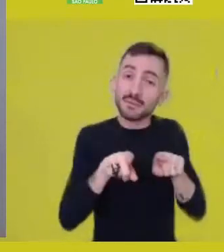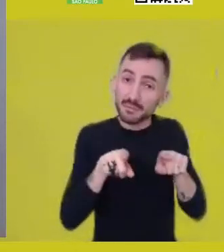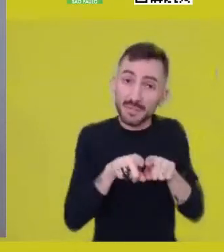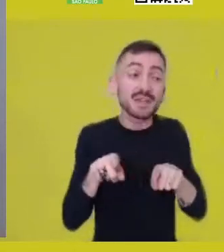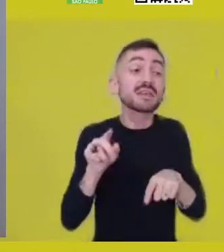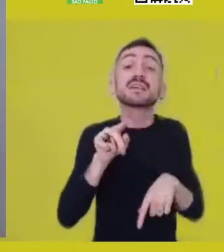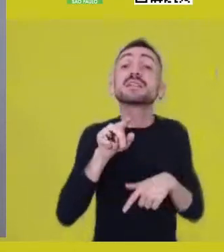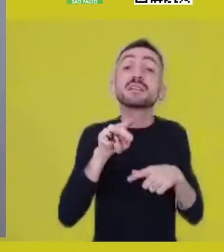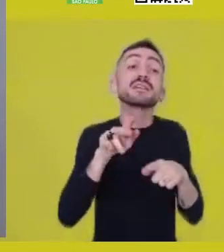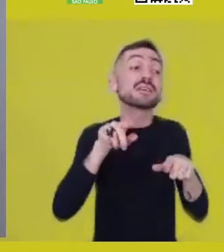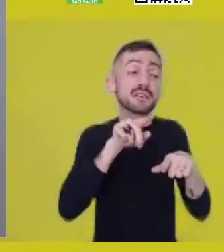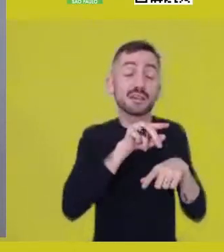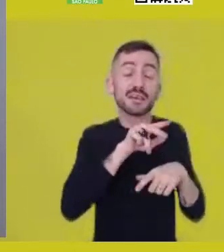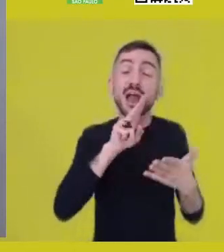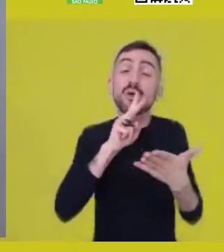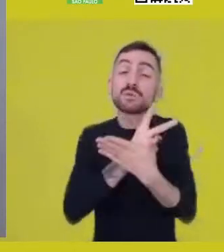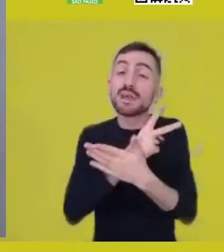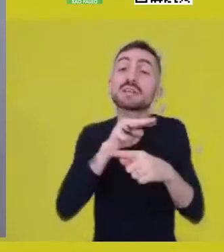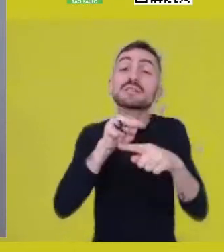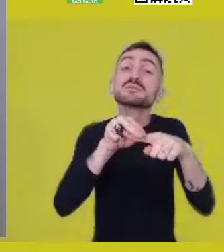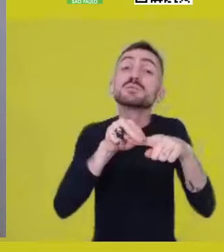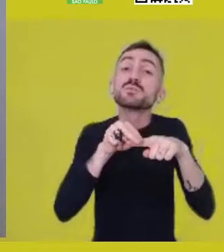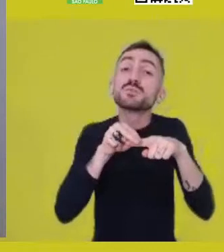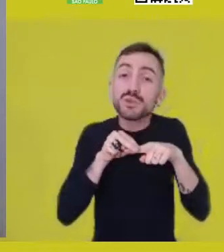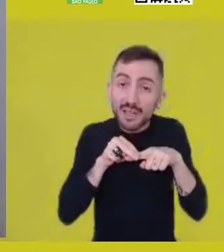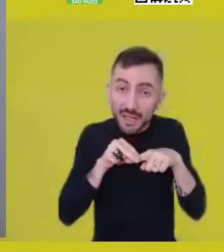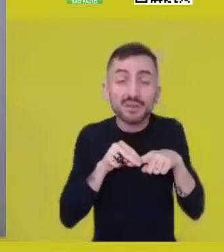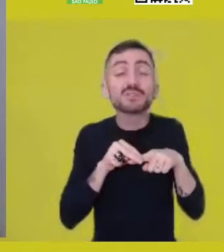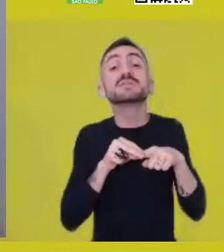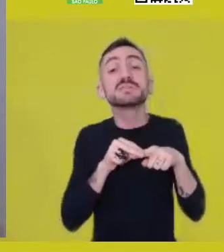by a certain part of the globe